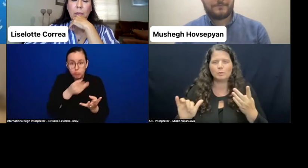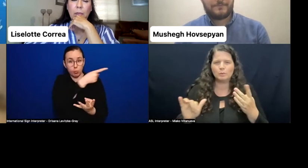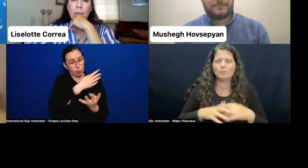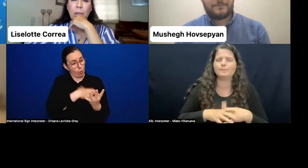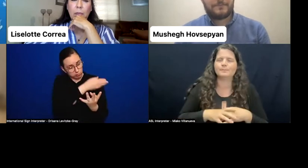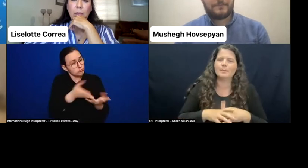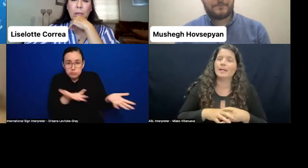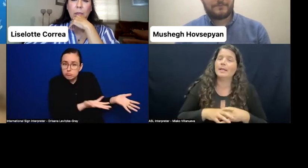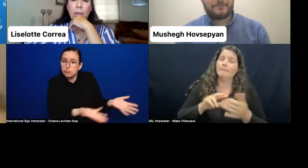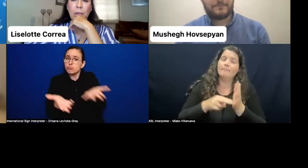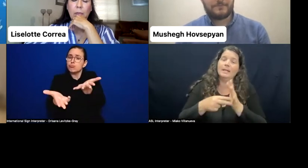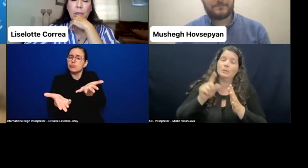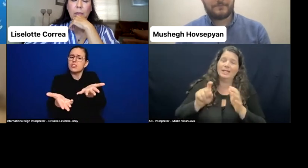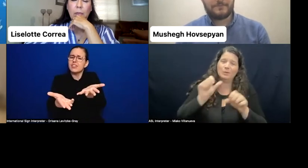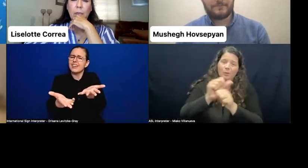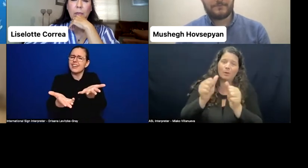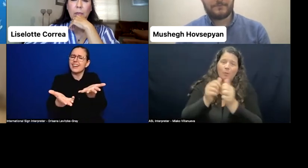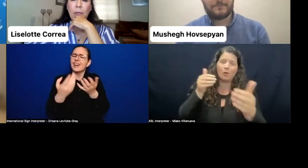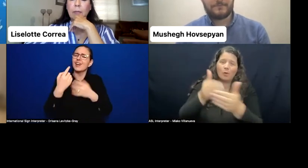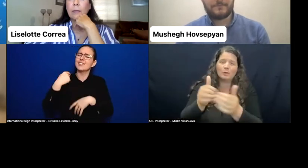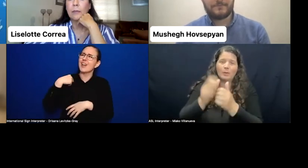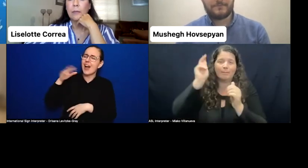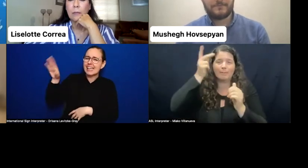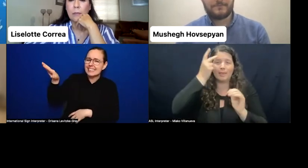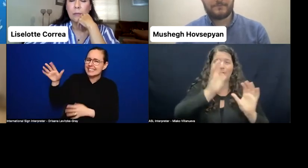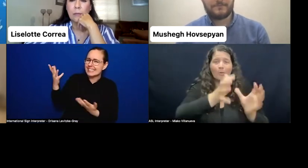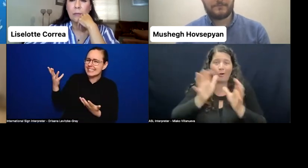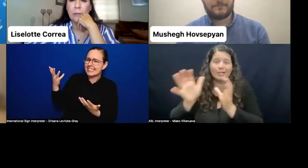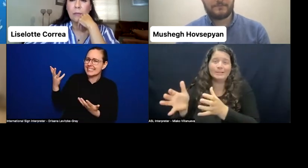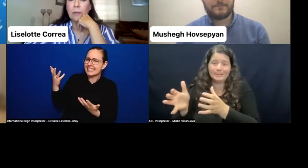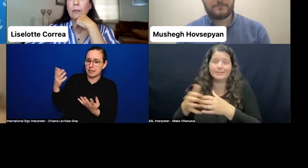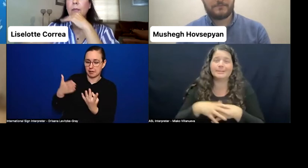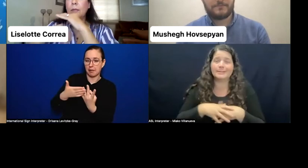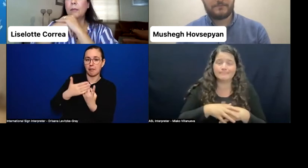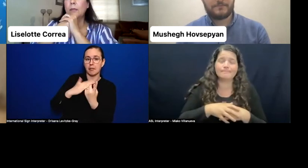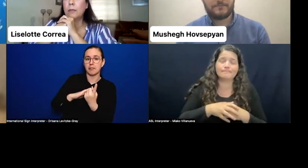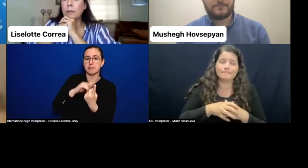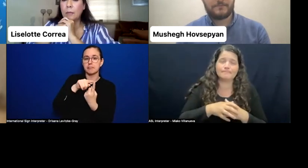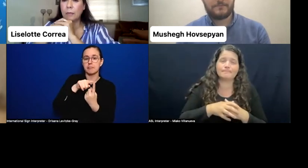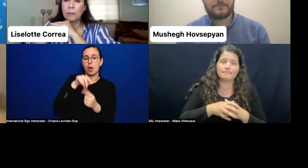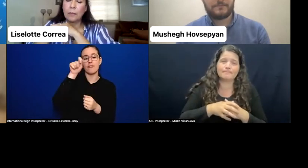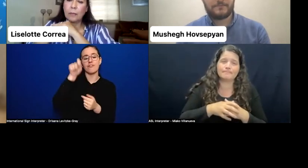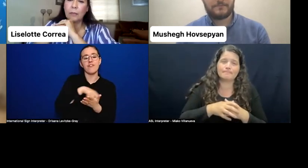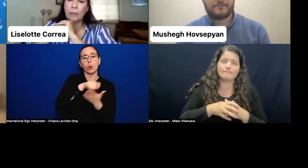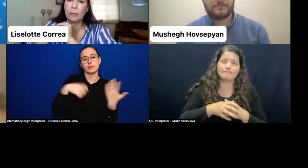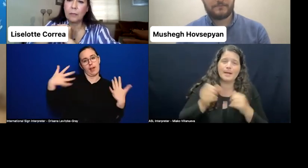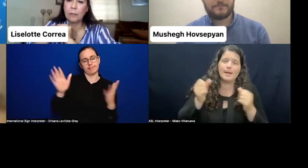because I think that many of us know that political parties are